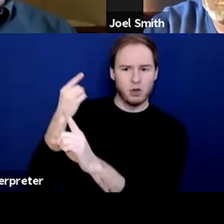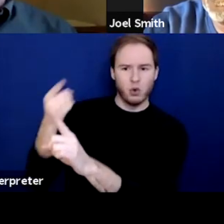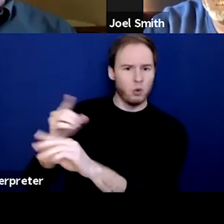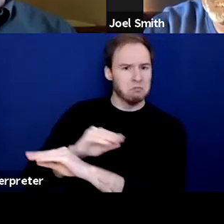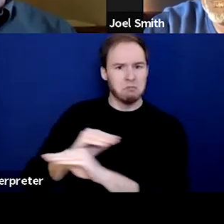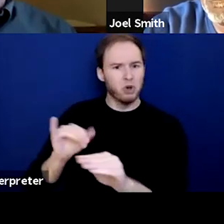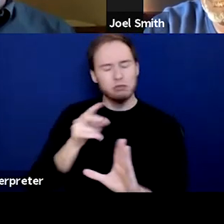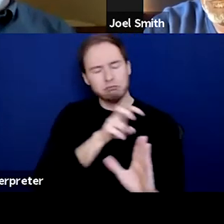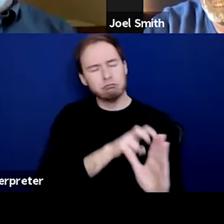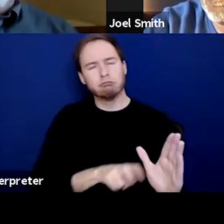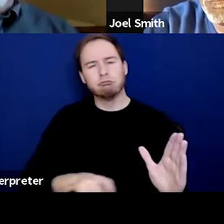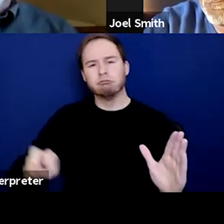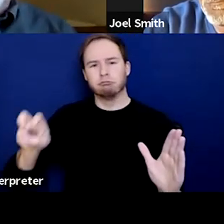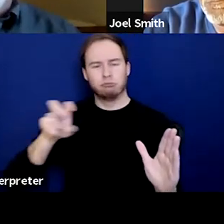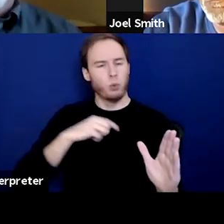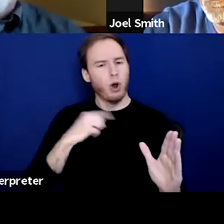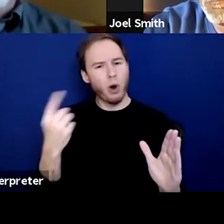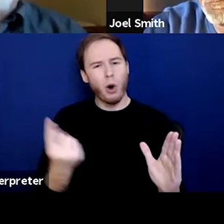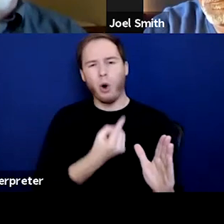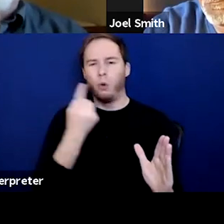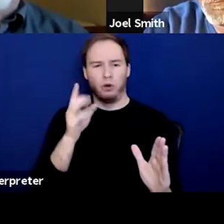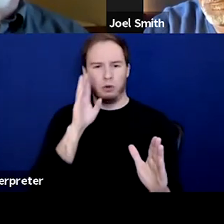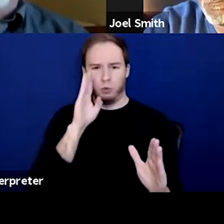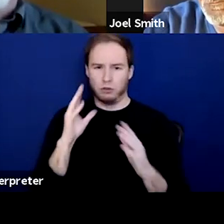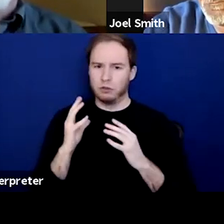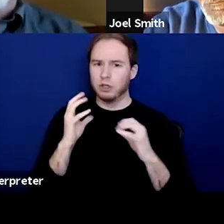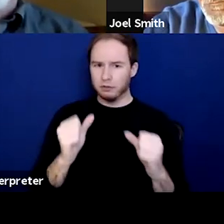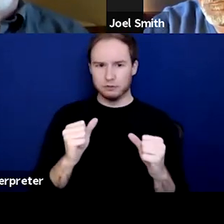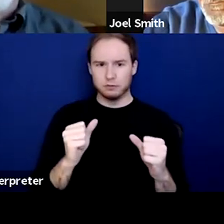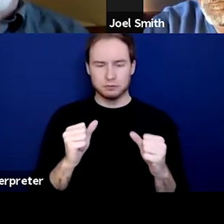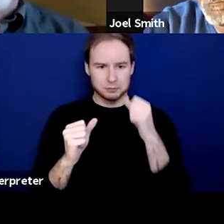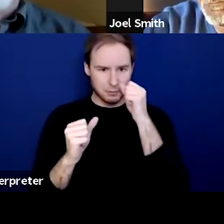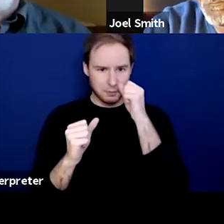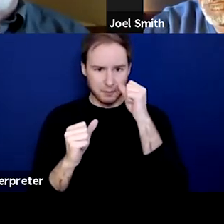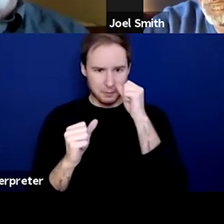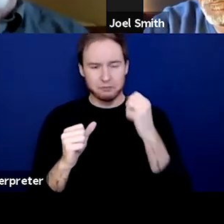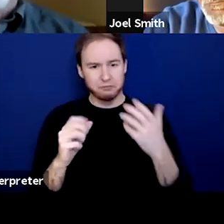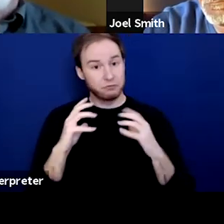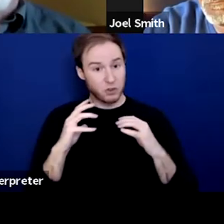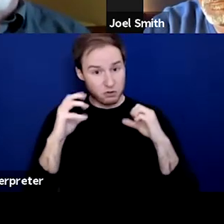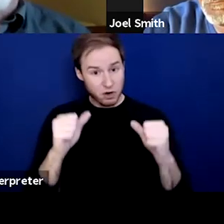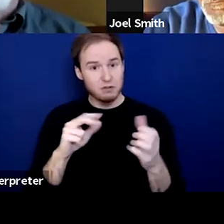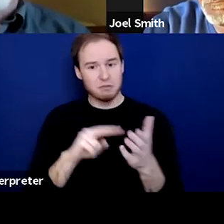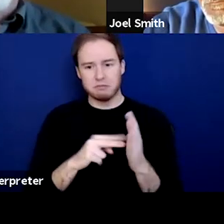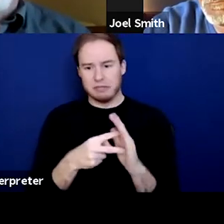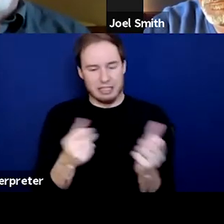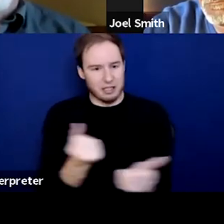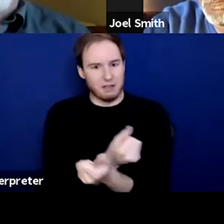I think we're always recovering. And so, recovery is everything. I think, and it makes it possible.